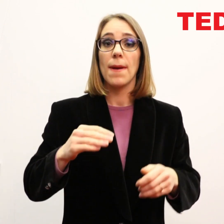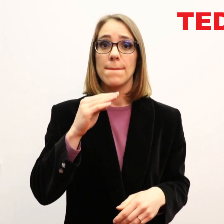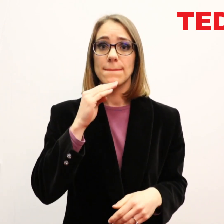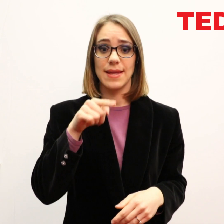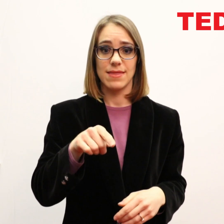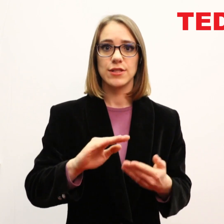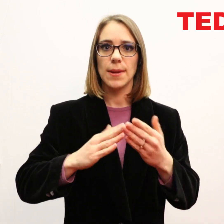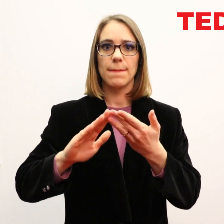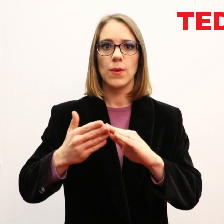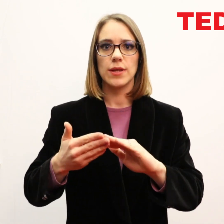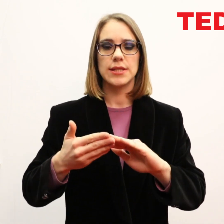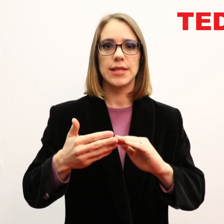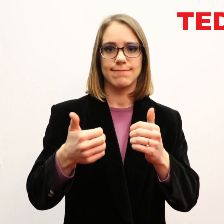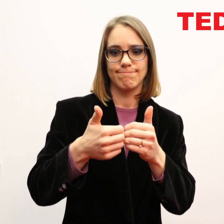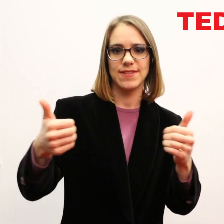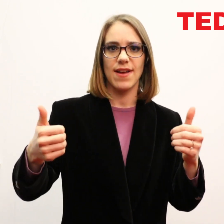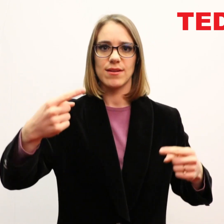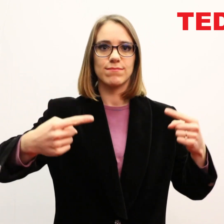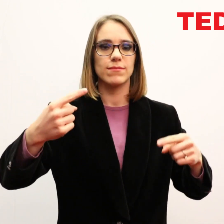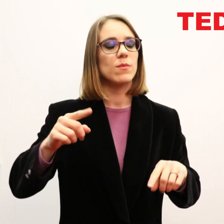So that means that that village can’t be divided.